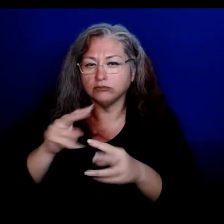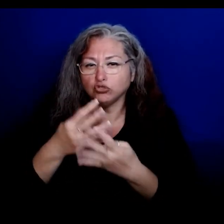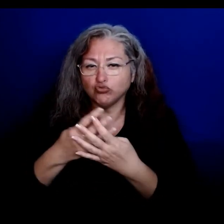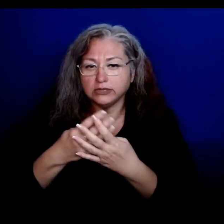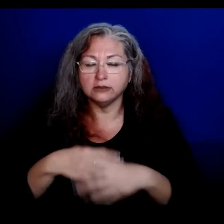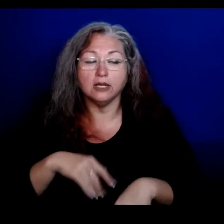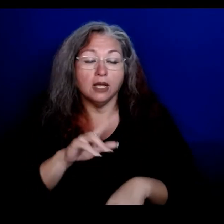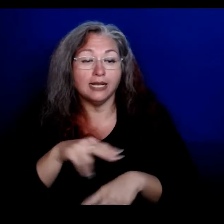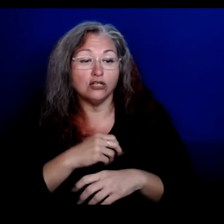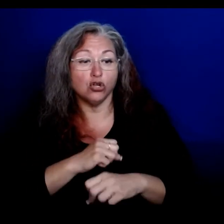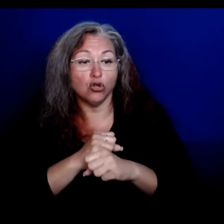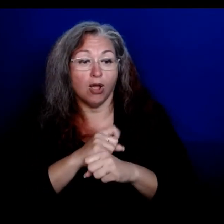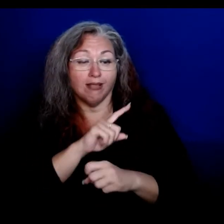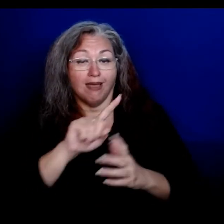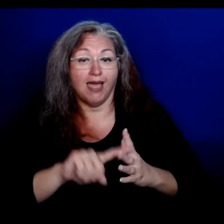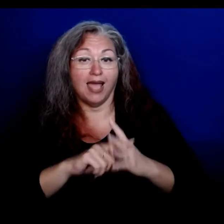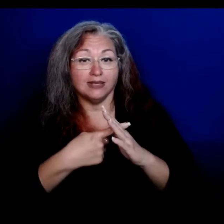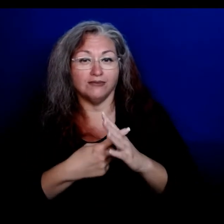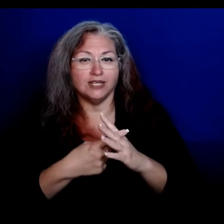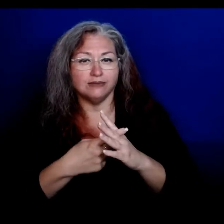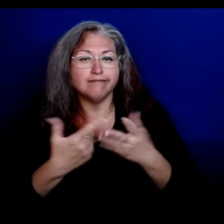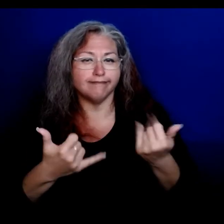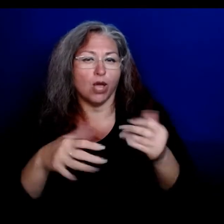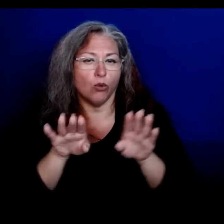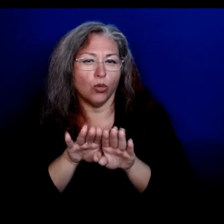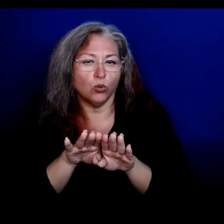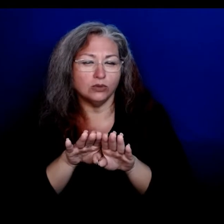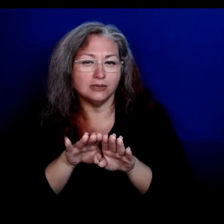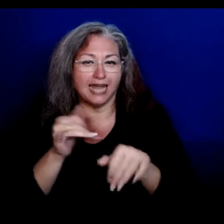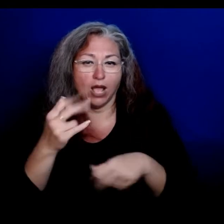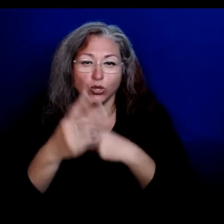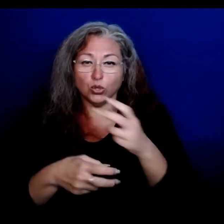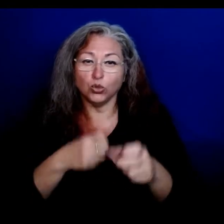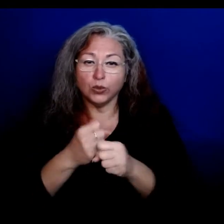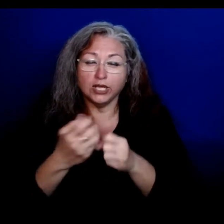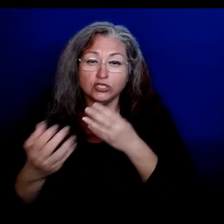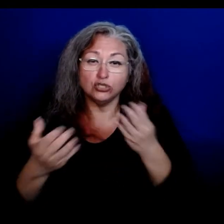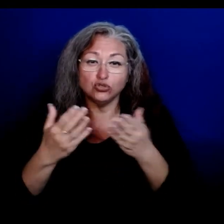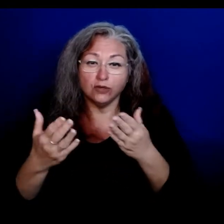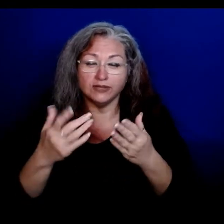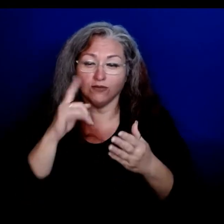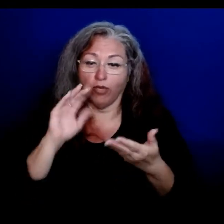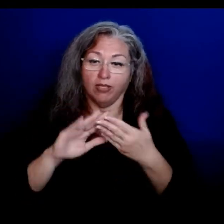The National Guard’s activation is ending now, after two years of service to our community.